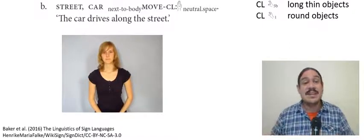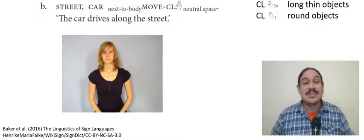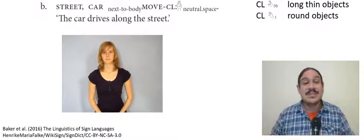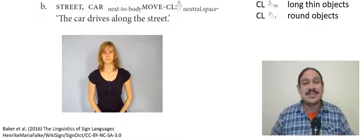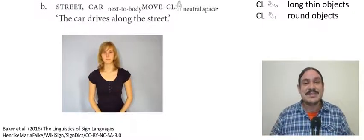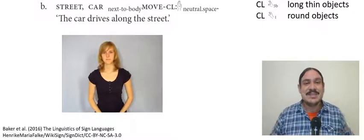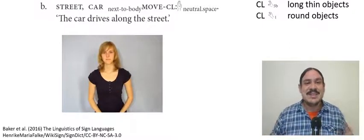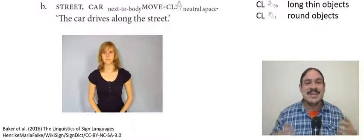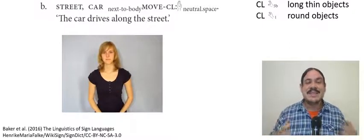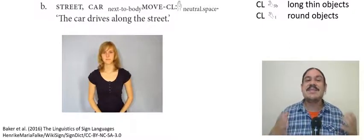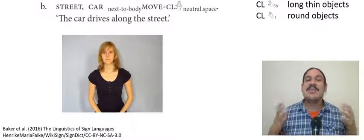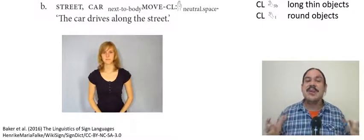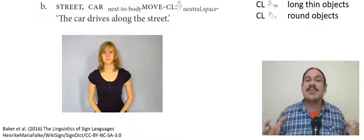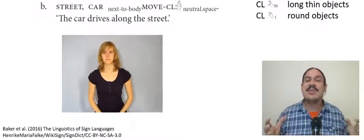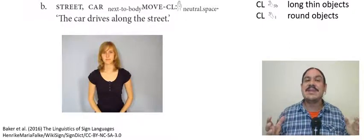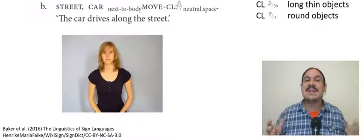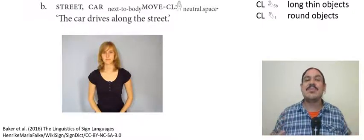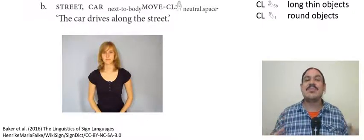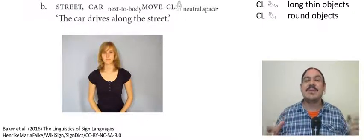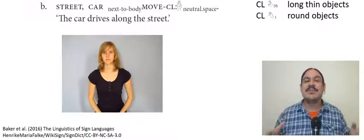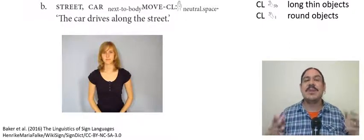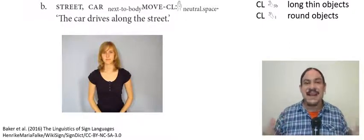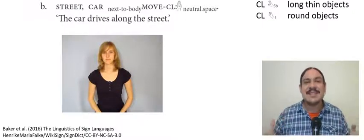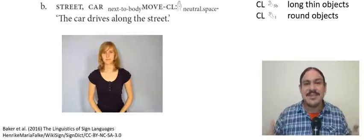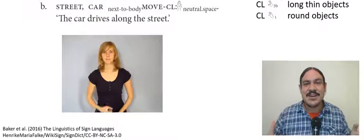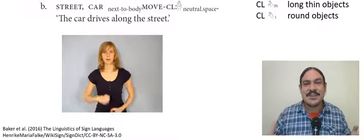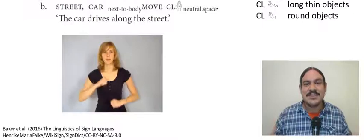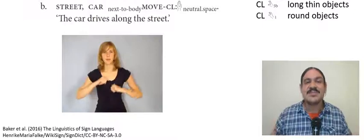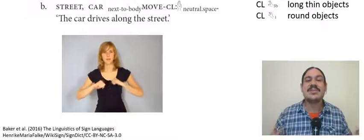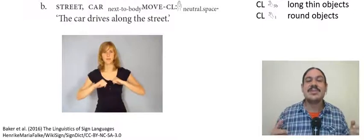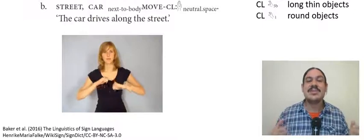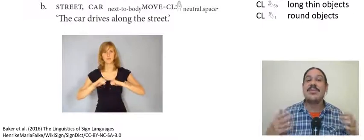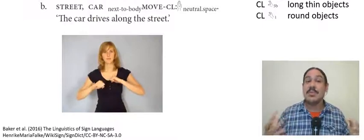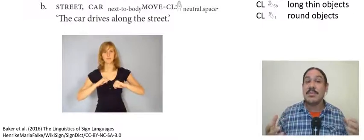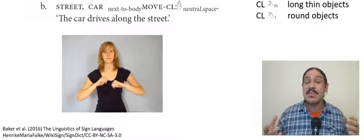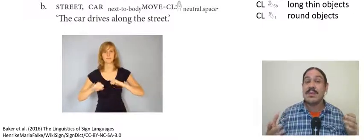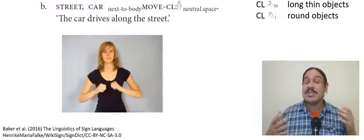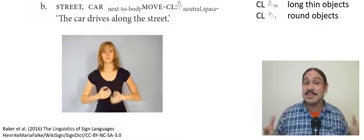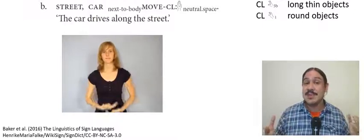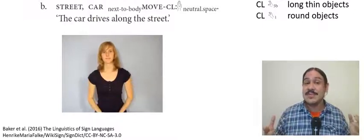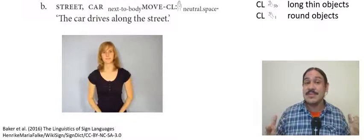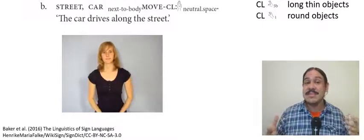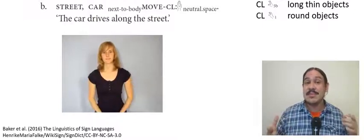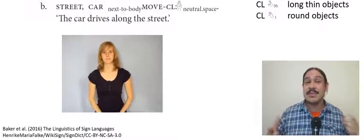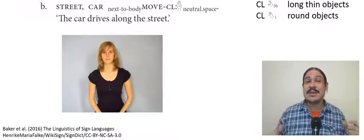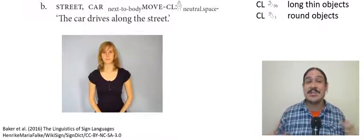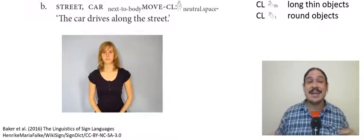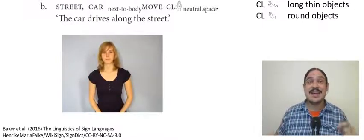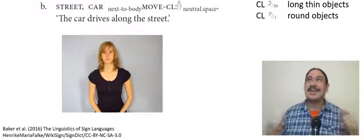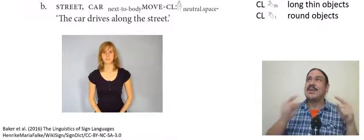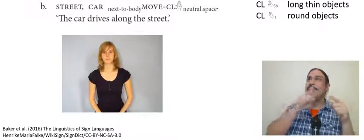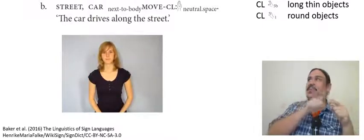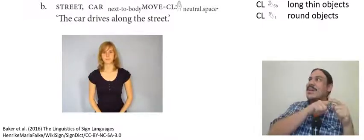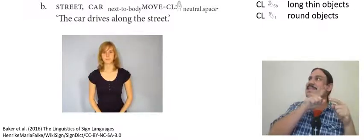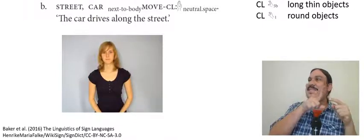student' or 'one machine of car' German Sign Language does the same thing